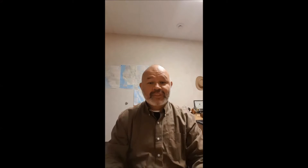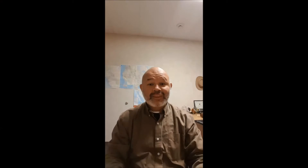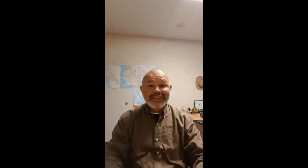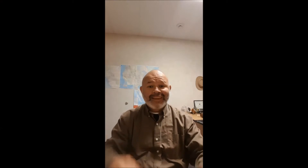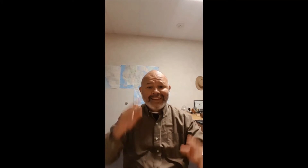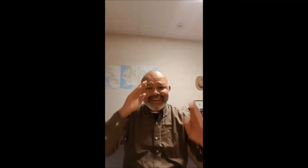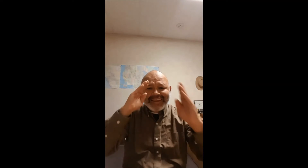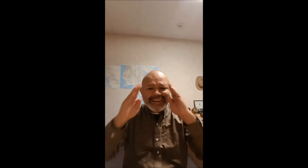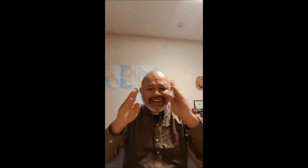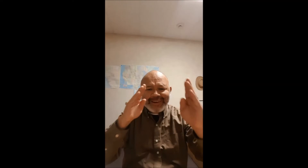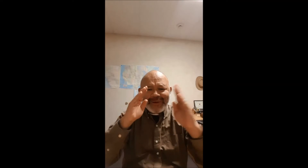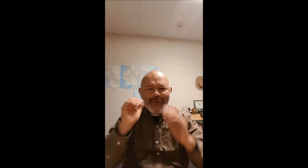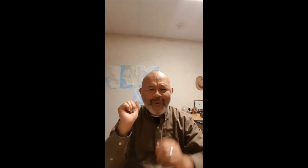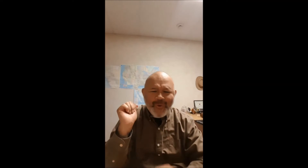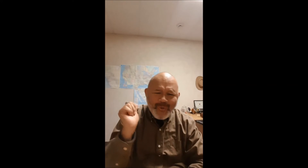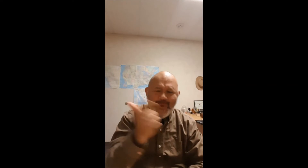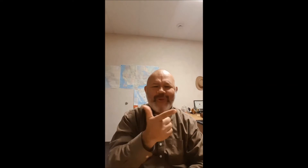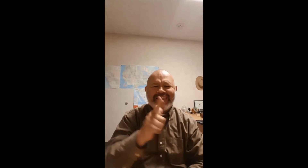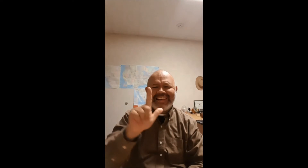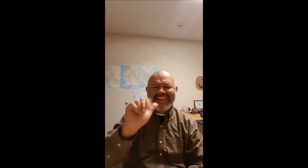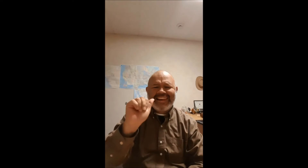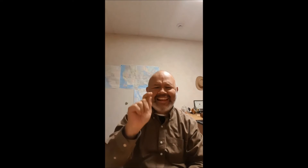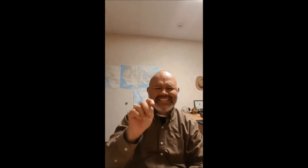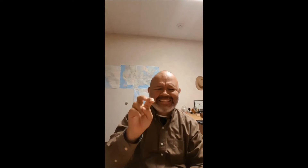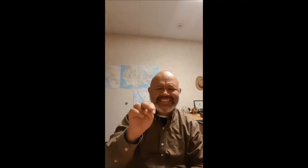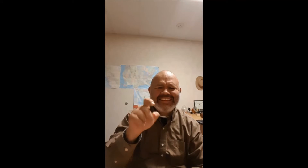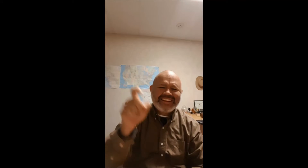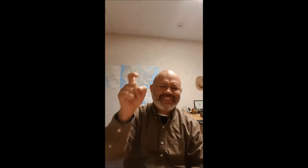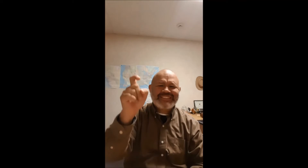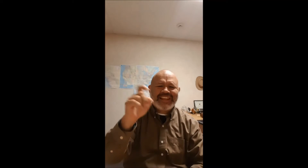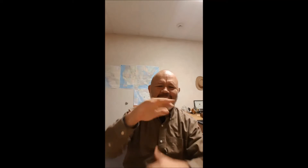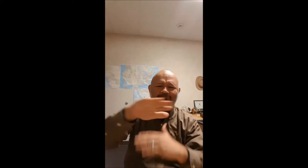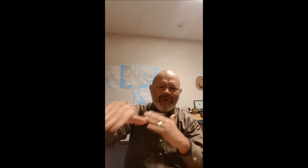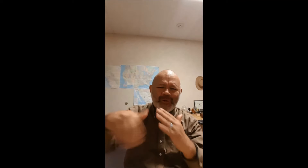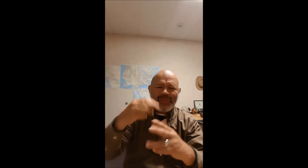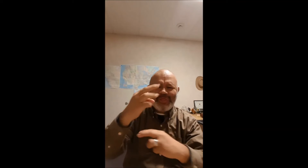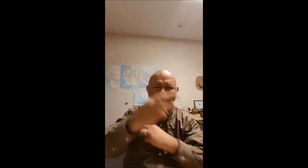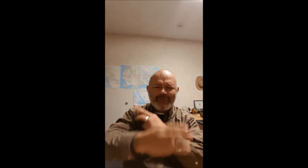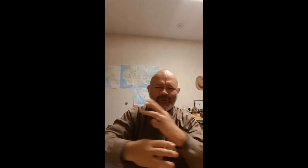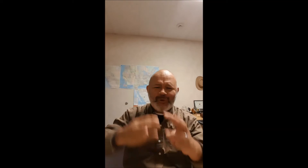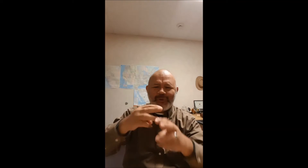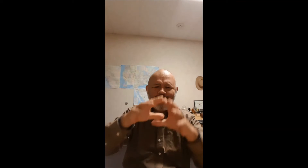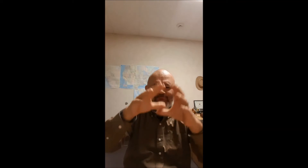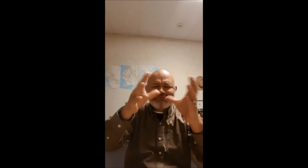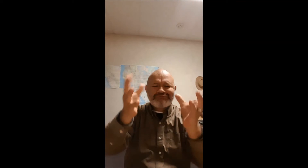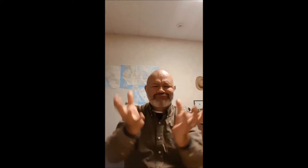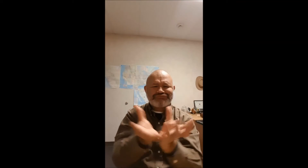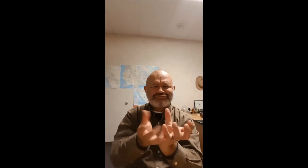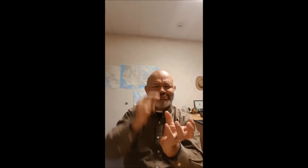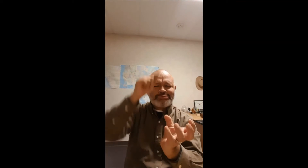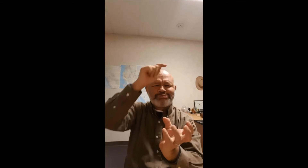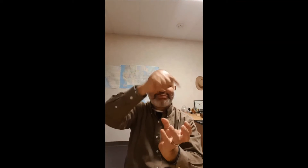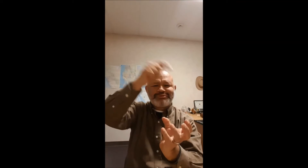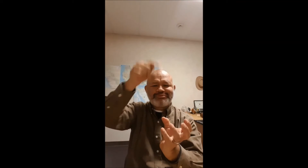Hello all Latinx of the world. Hola Latinx del mundo.